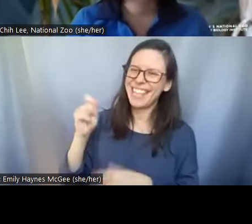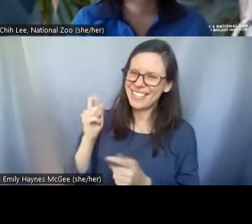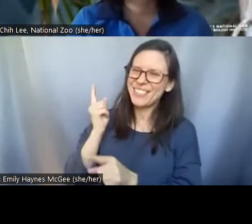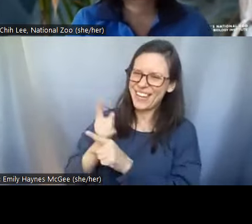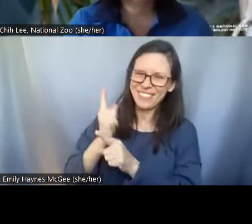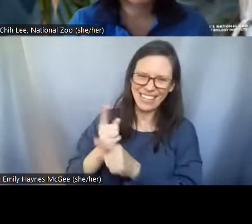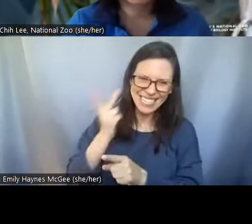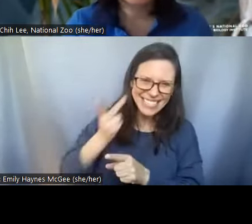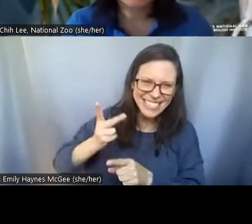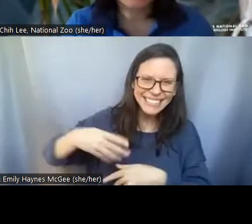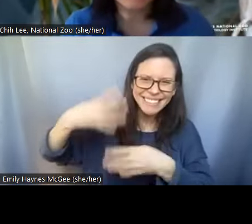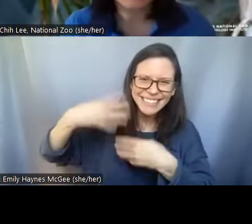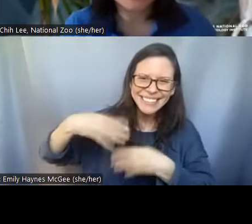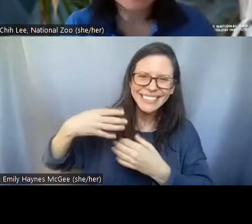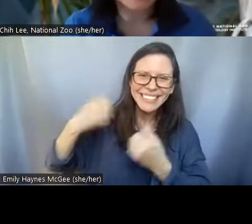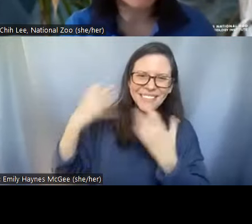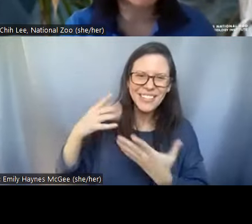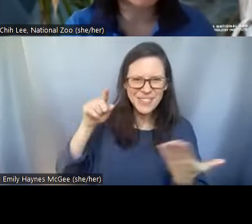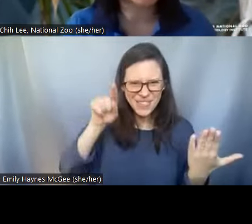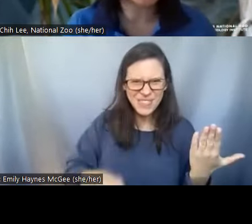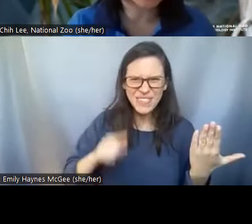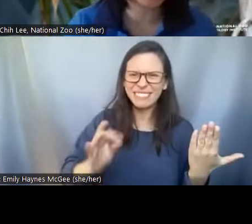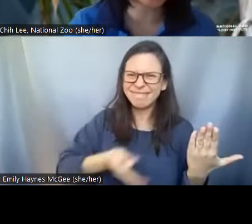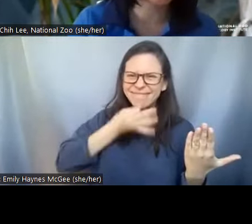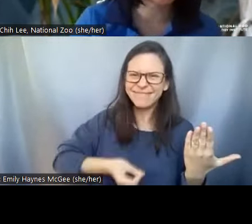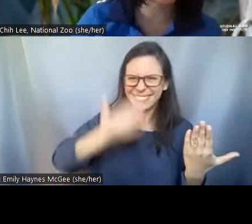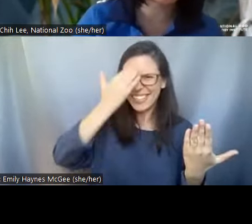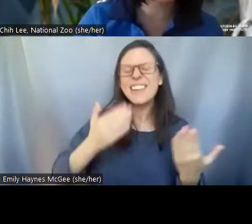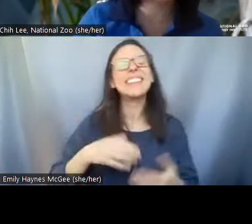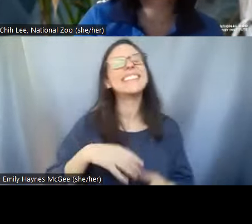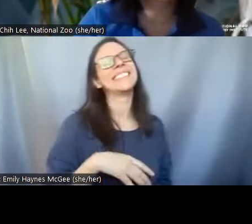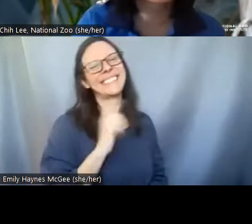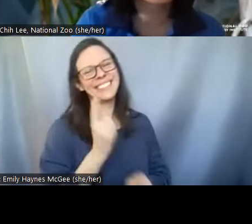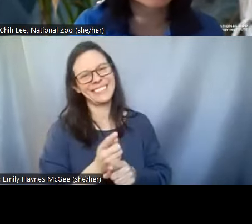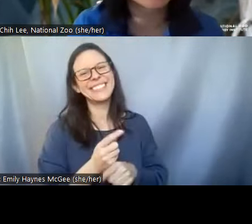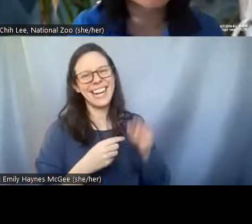Pei-Chih: Well I think everyone's getting it. It's a Tardigrade or something some people know it's